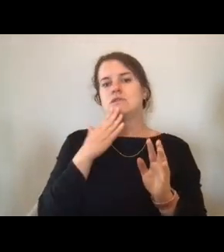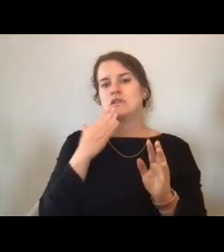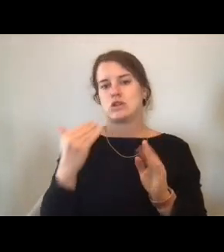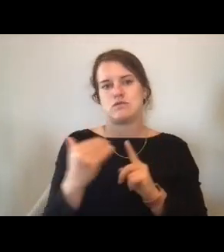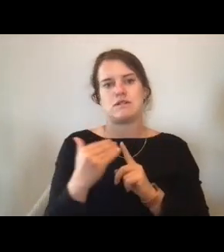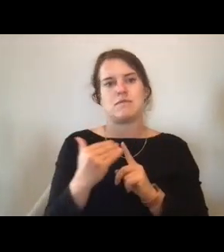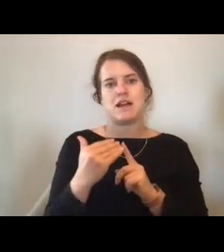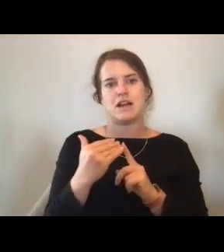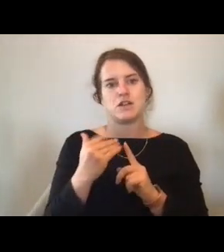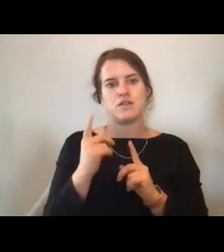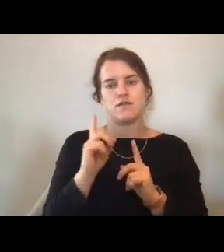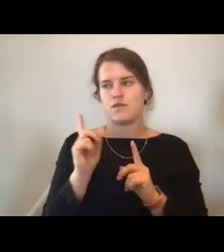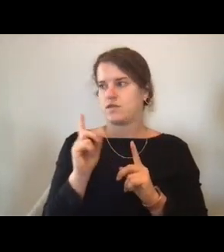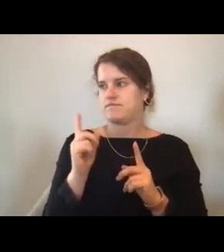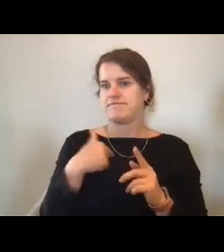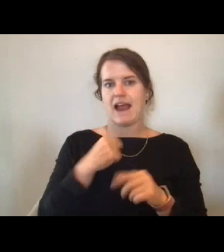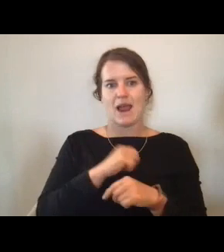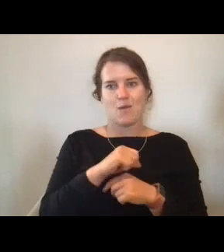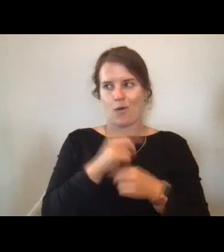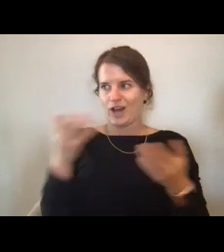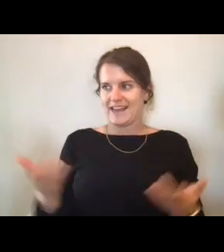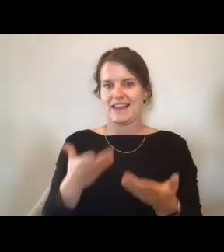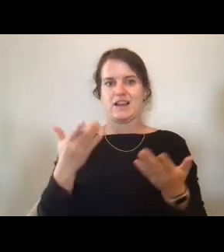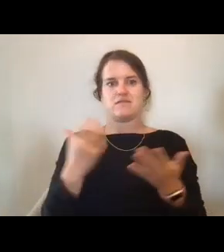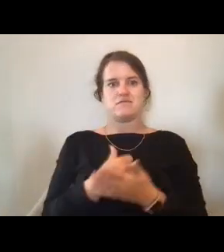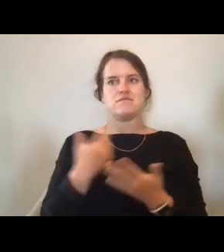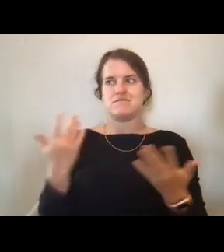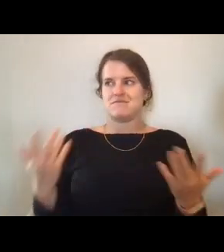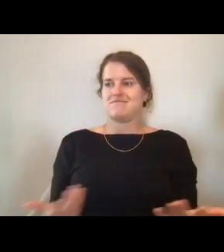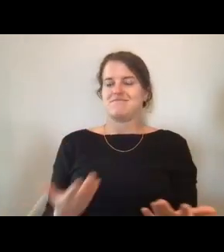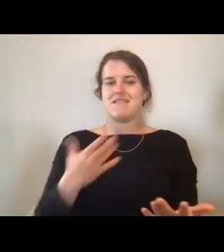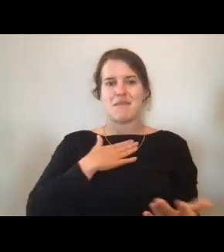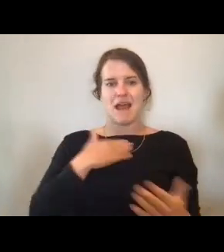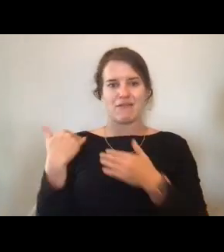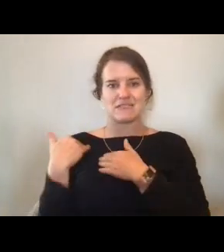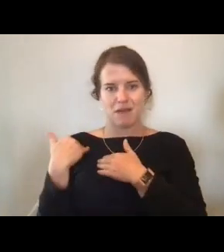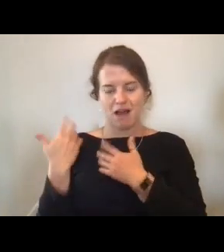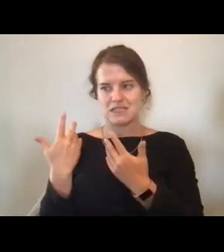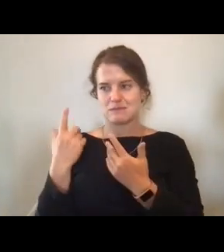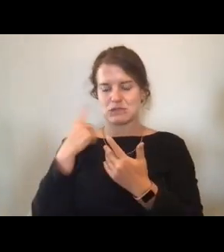that we work and our responsibility to keep our environment pristine.